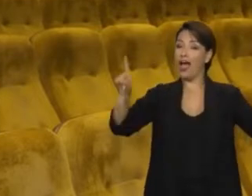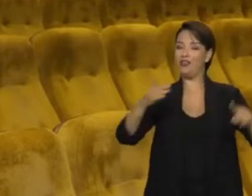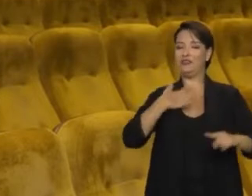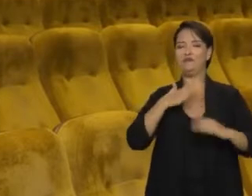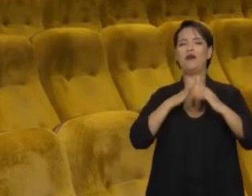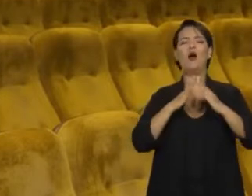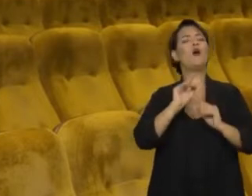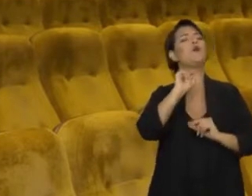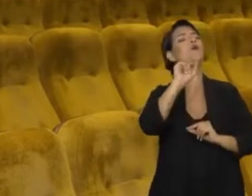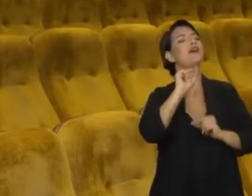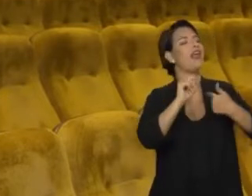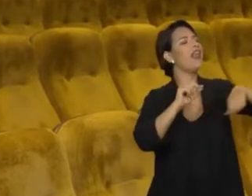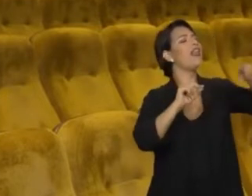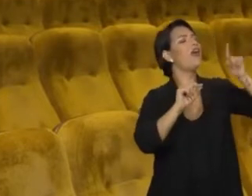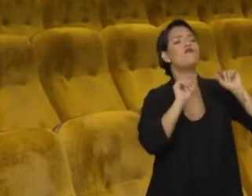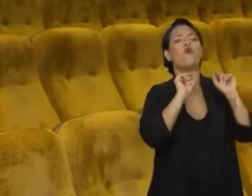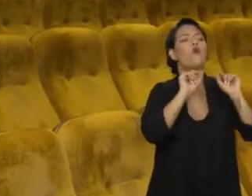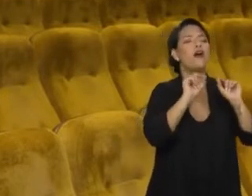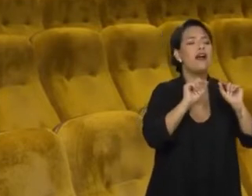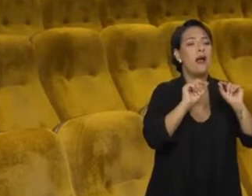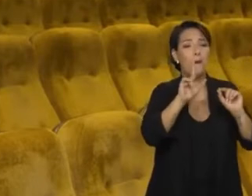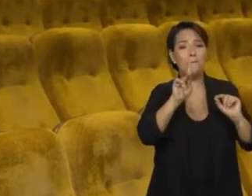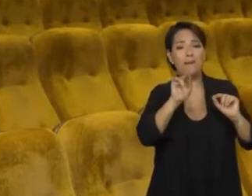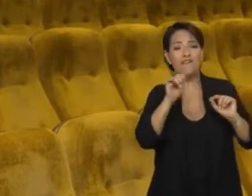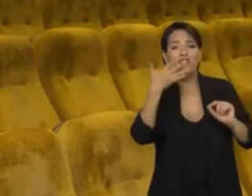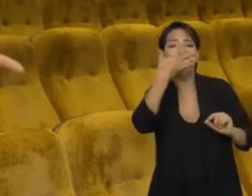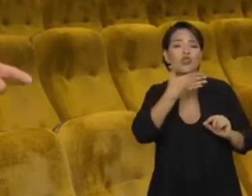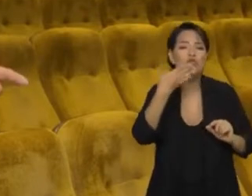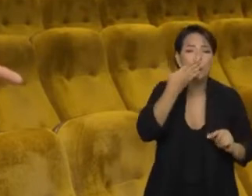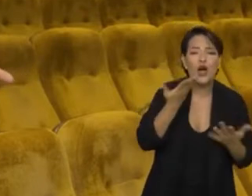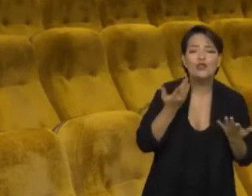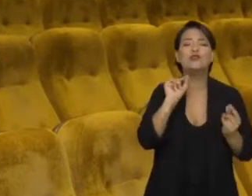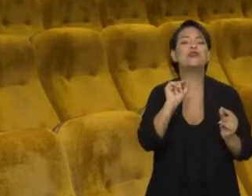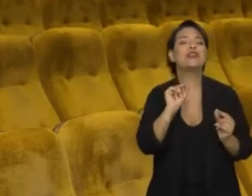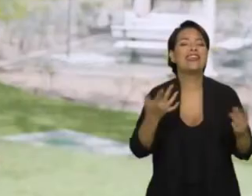"Hm, that's fine. What do you want me to bring?" "Do you want me to bring dessert or do you want me to bring cake?"